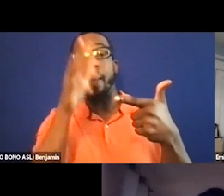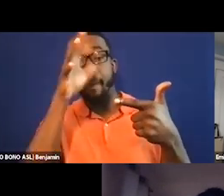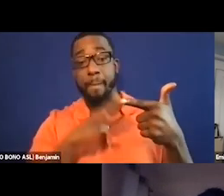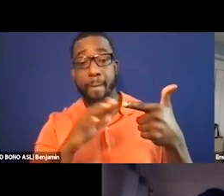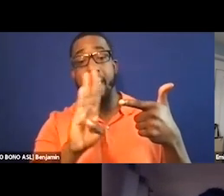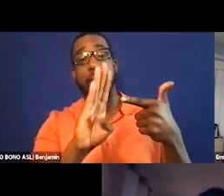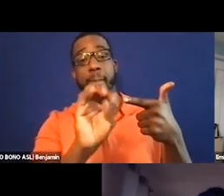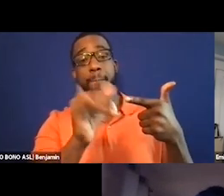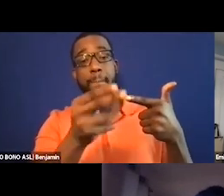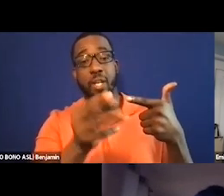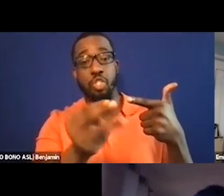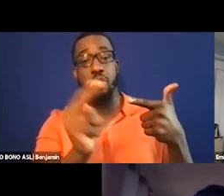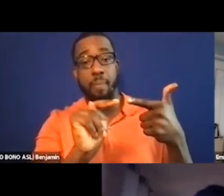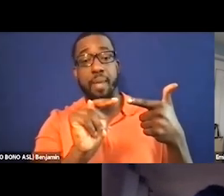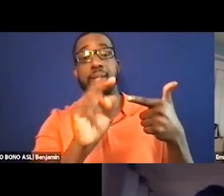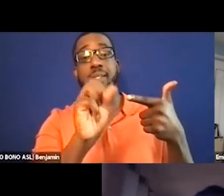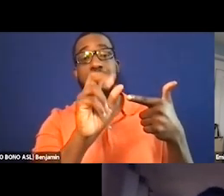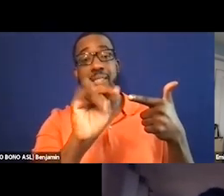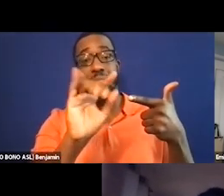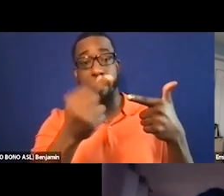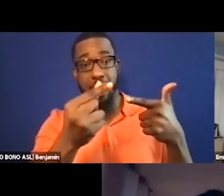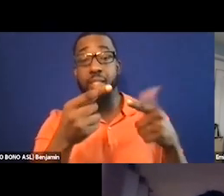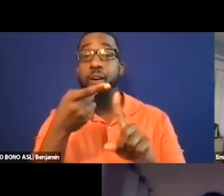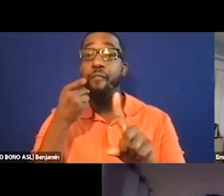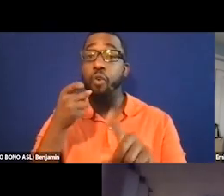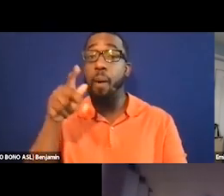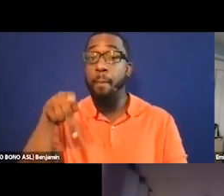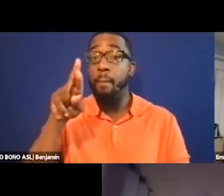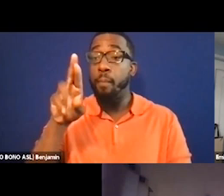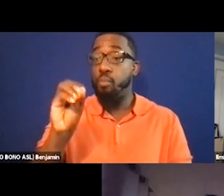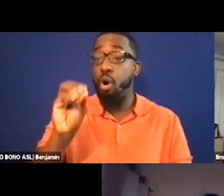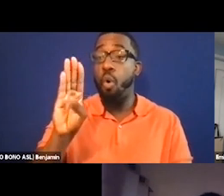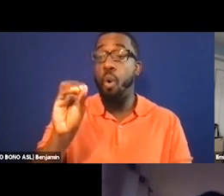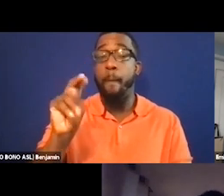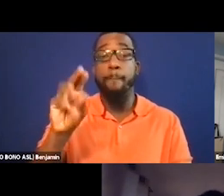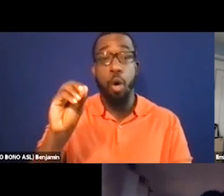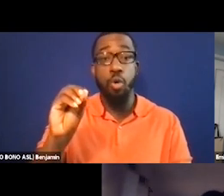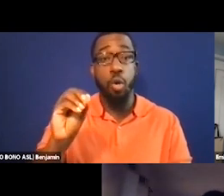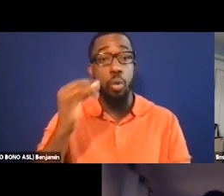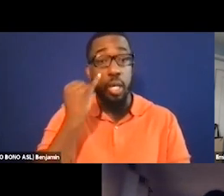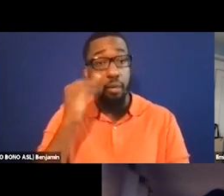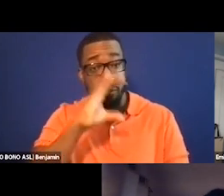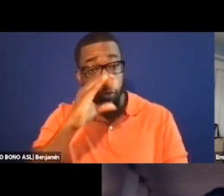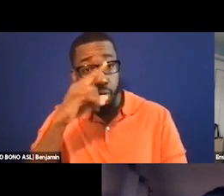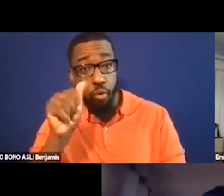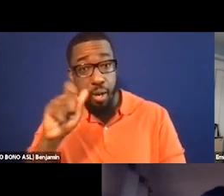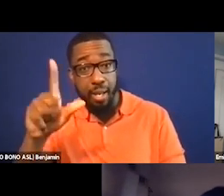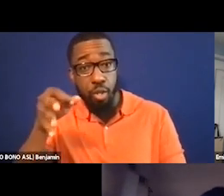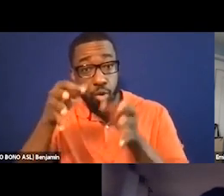looking for ASL interpretation. With live captioning and StreamText, we have Tina